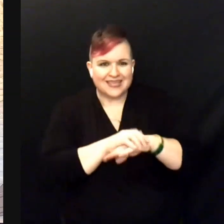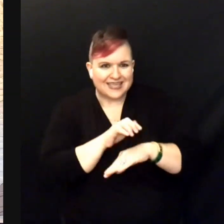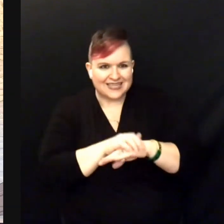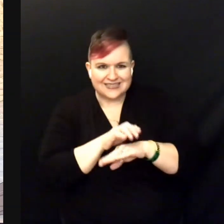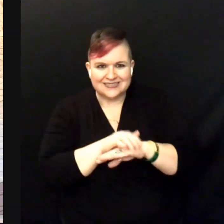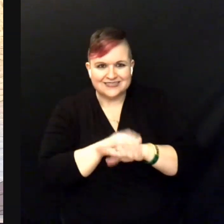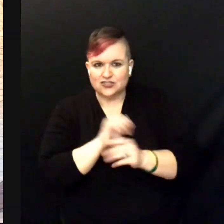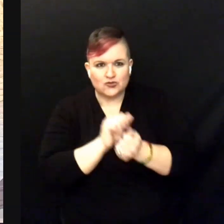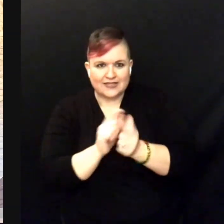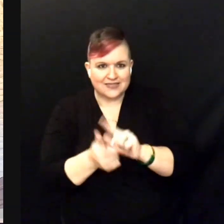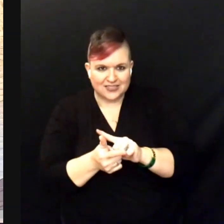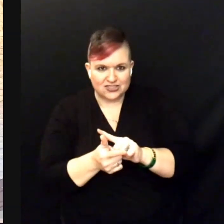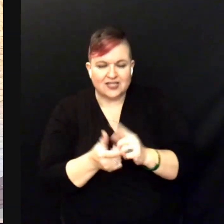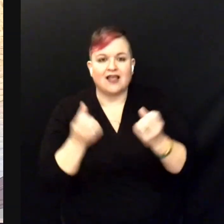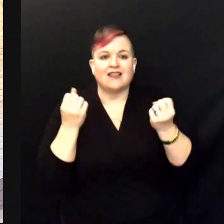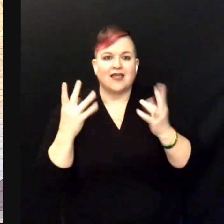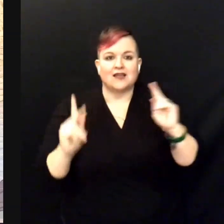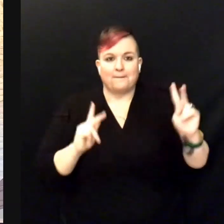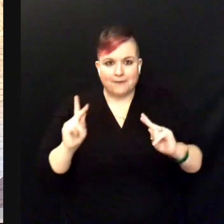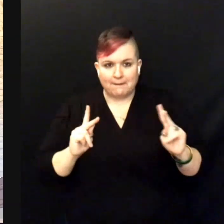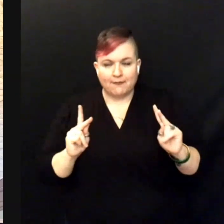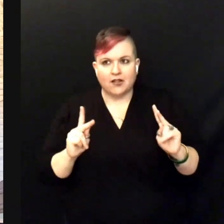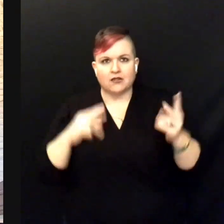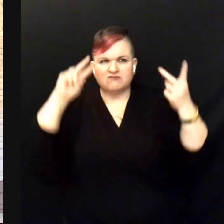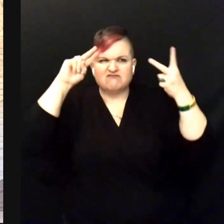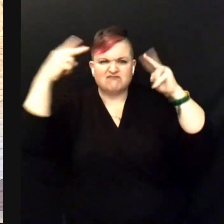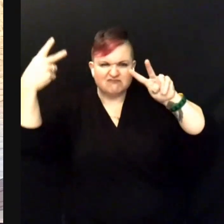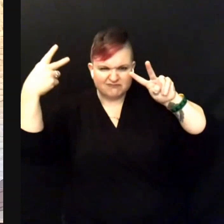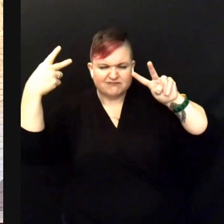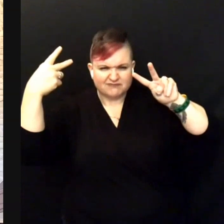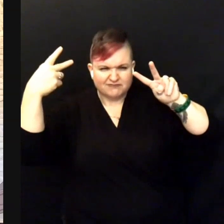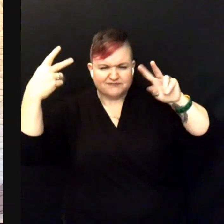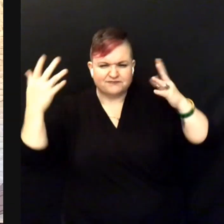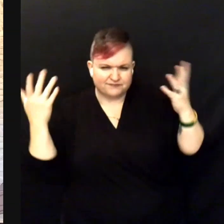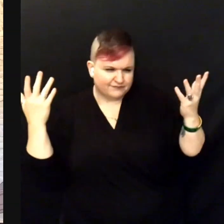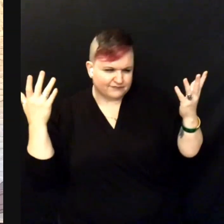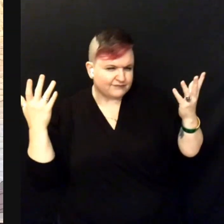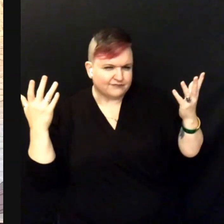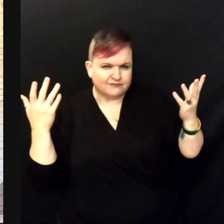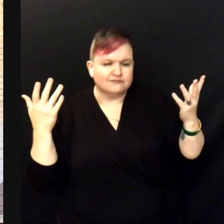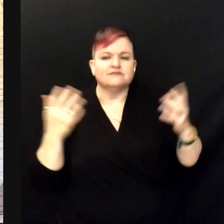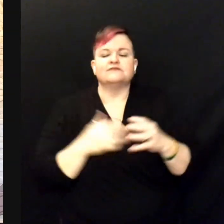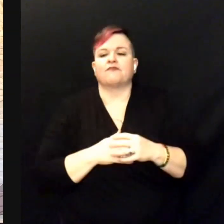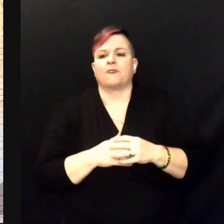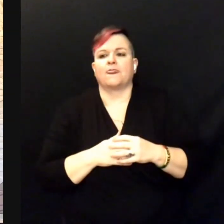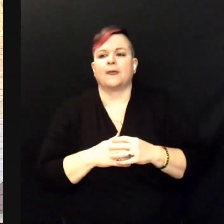I think that's a lot of people's misunderstanding and